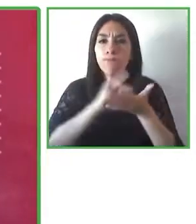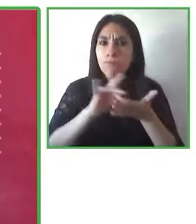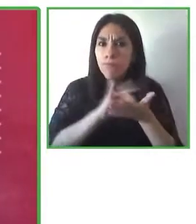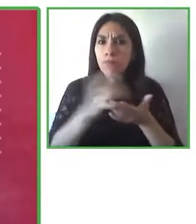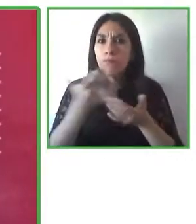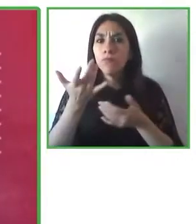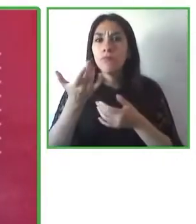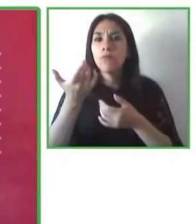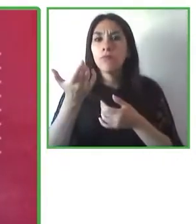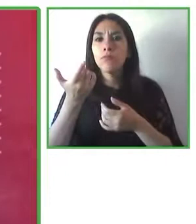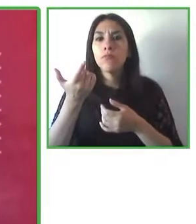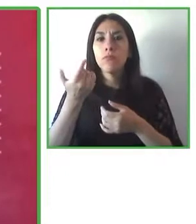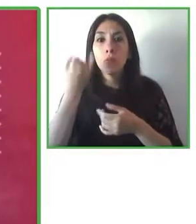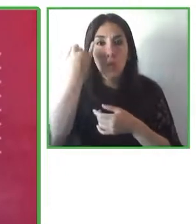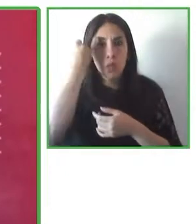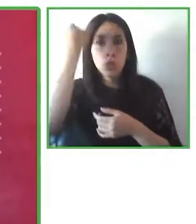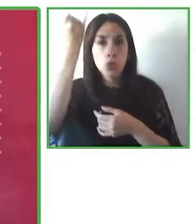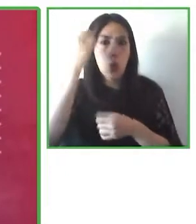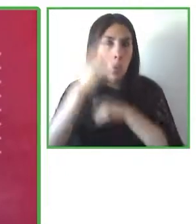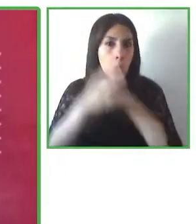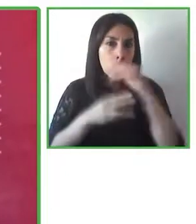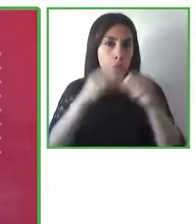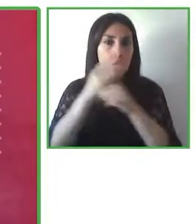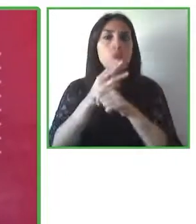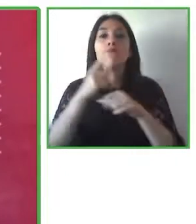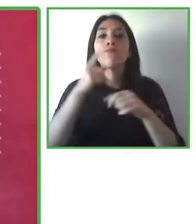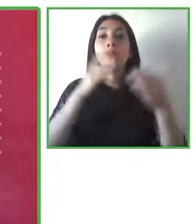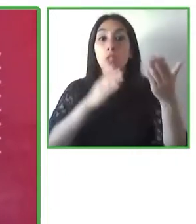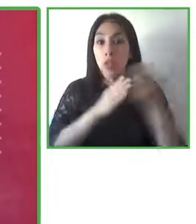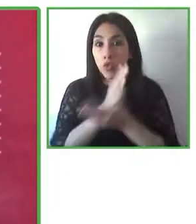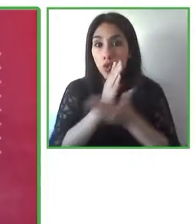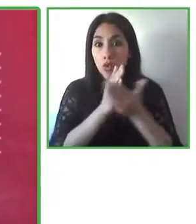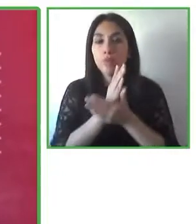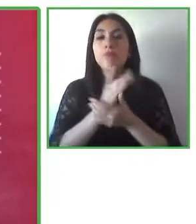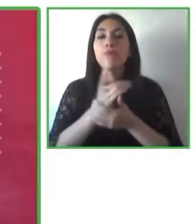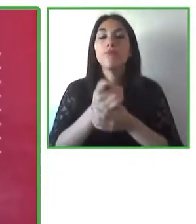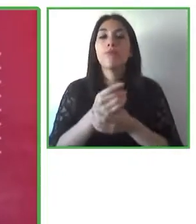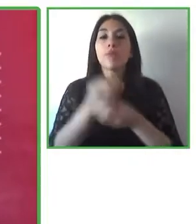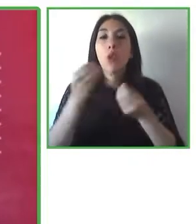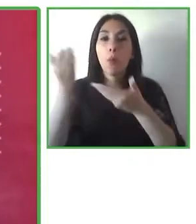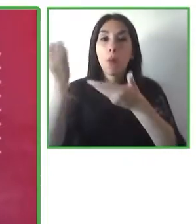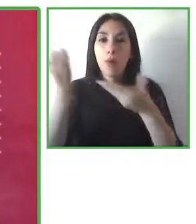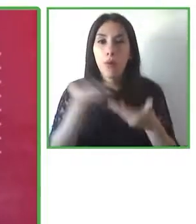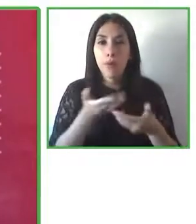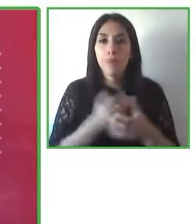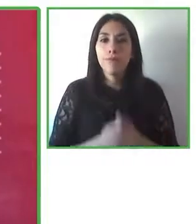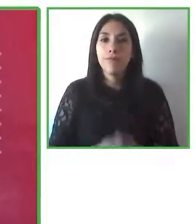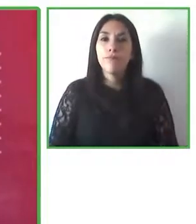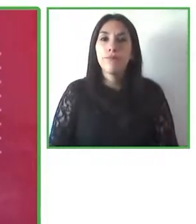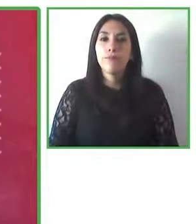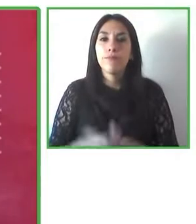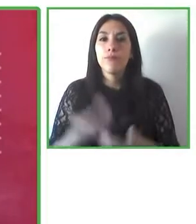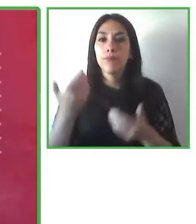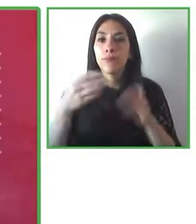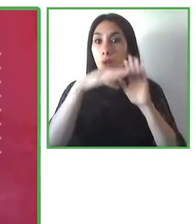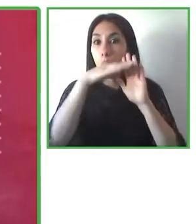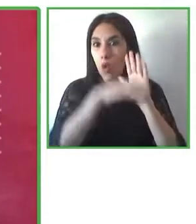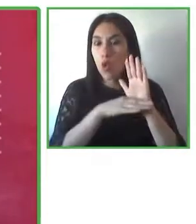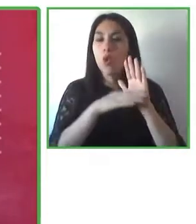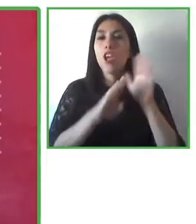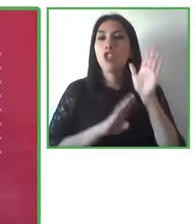the Global Accessibility Reporting Initiative (GARI) which is a database that discusses the